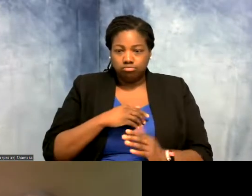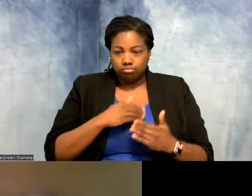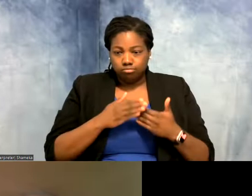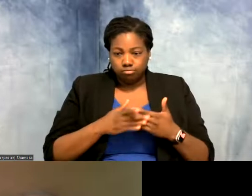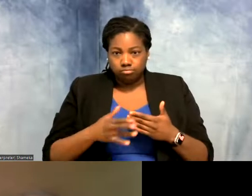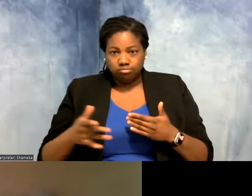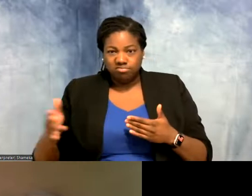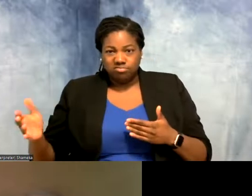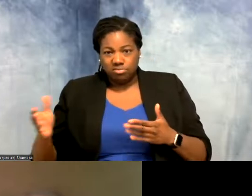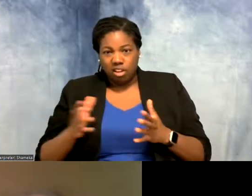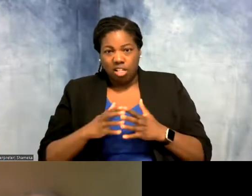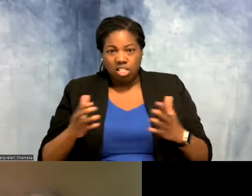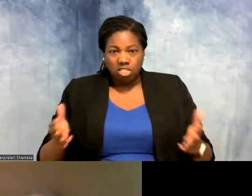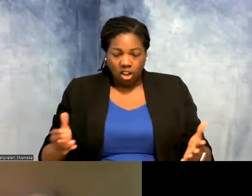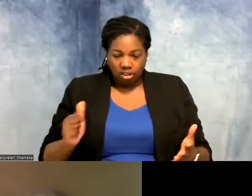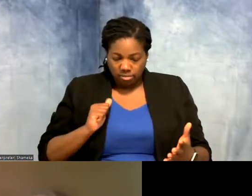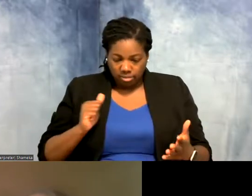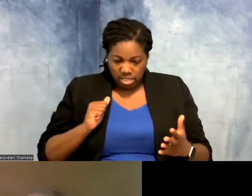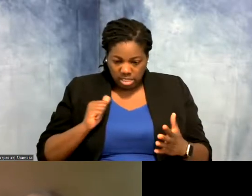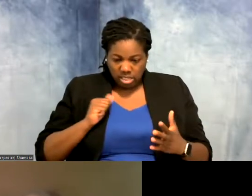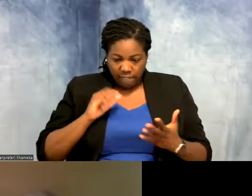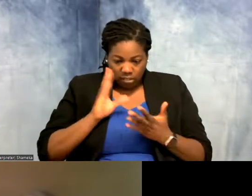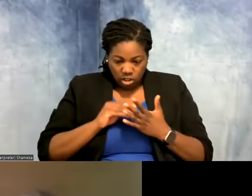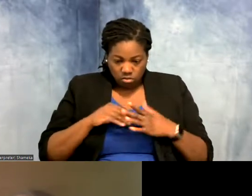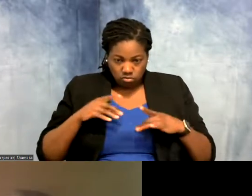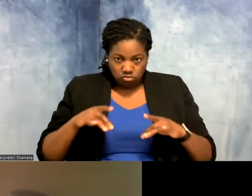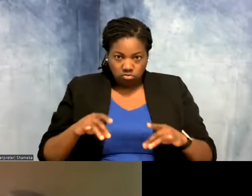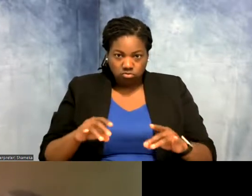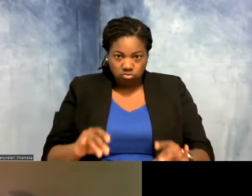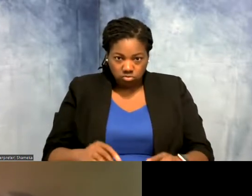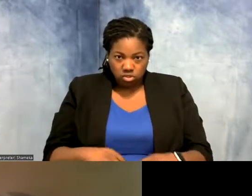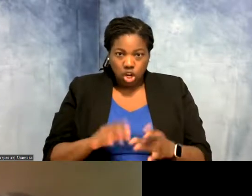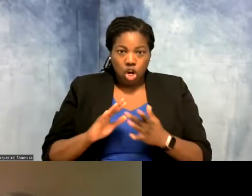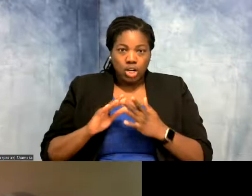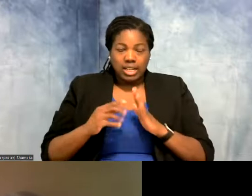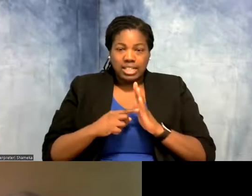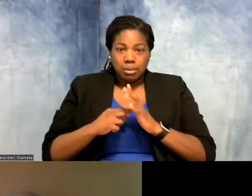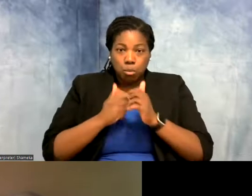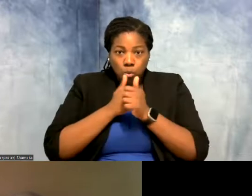to do a lot of self-learning and teaching following online examples so that I can learn